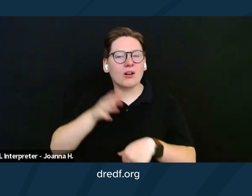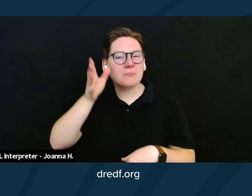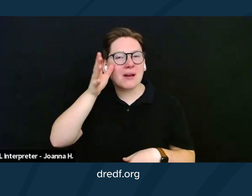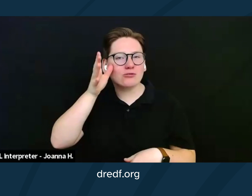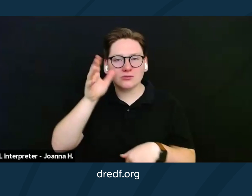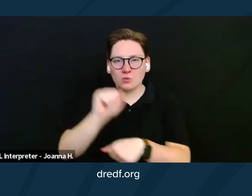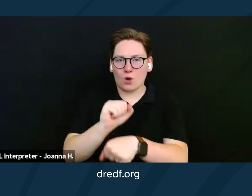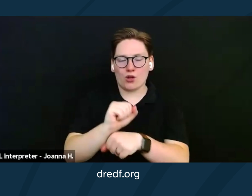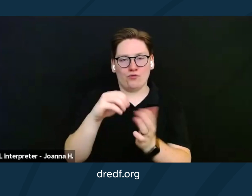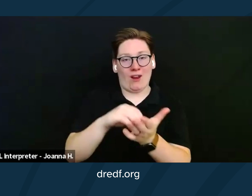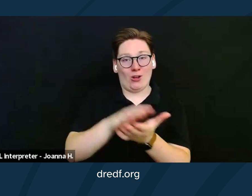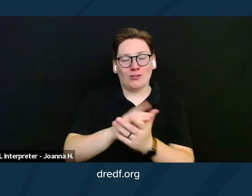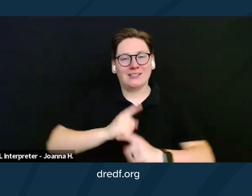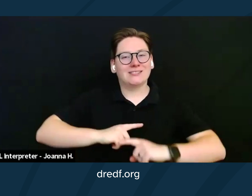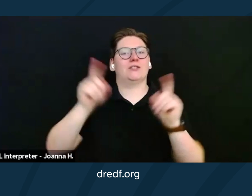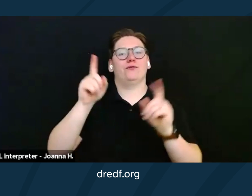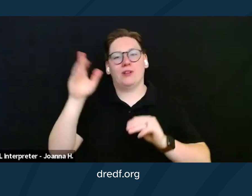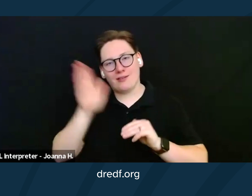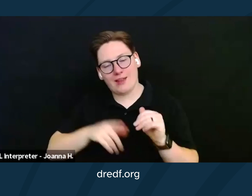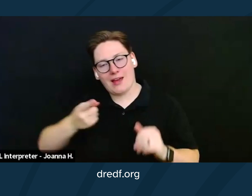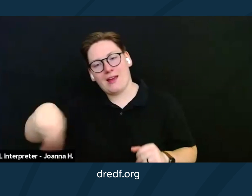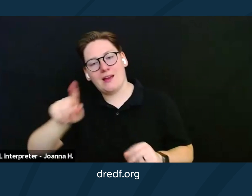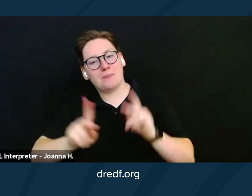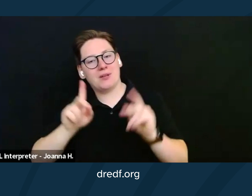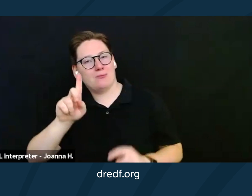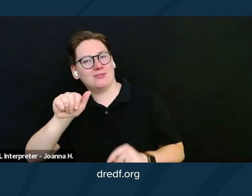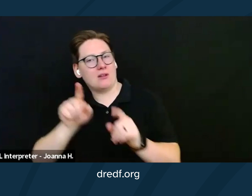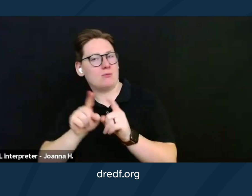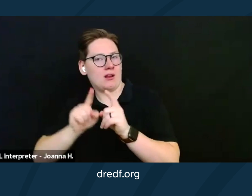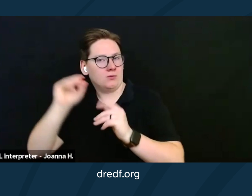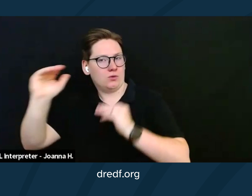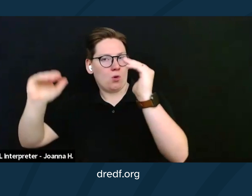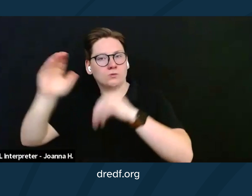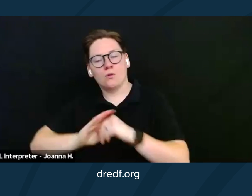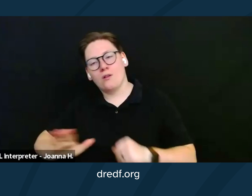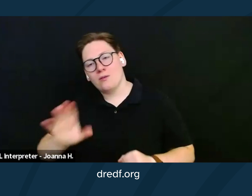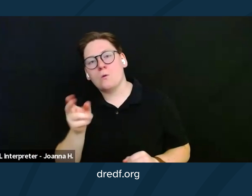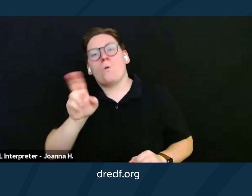differently than they treat people disabled as adults on their own work record,